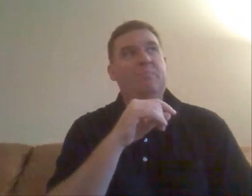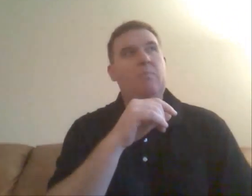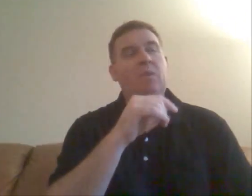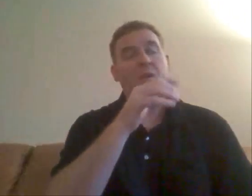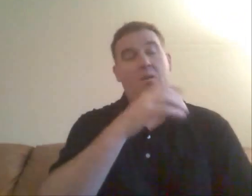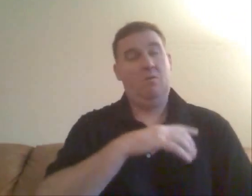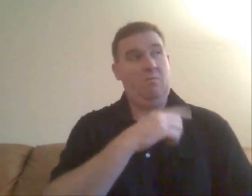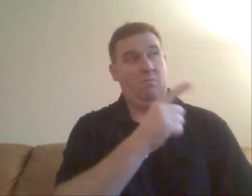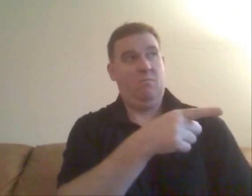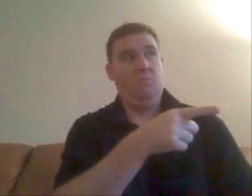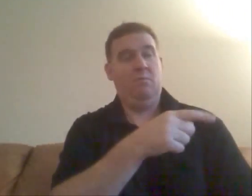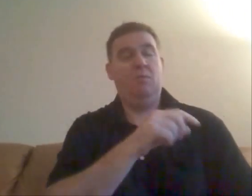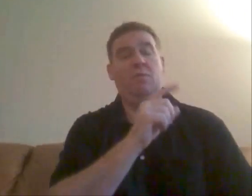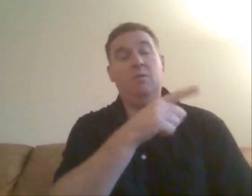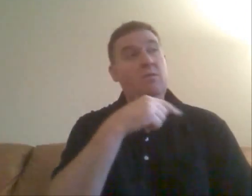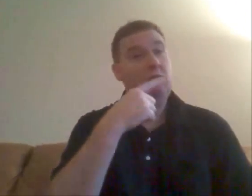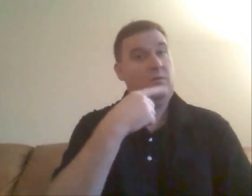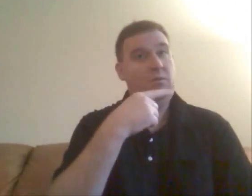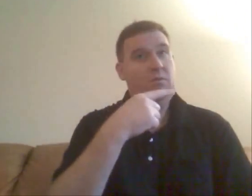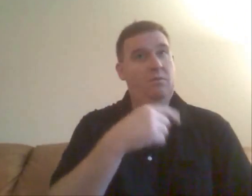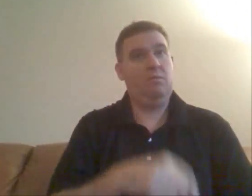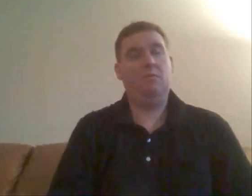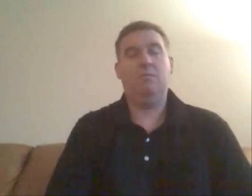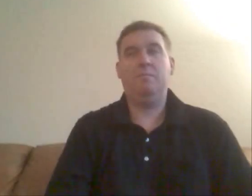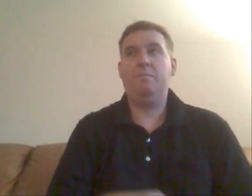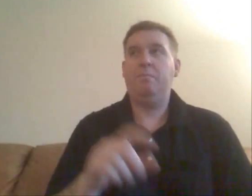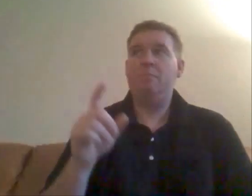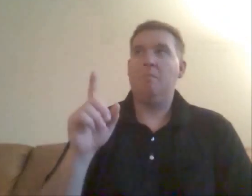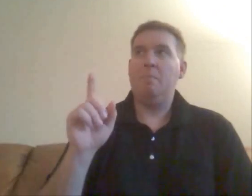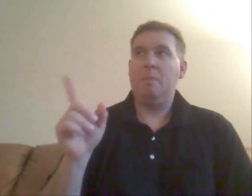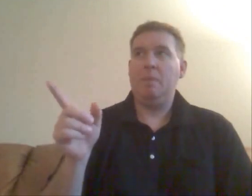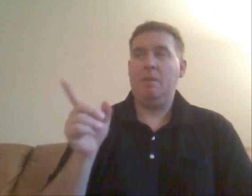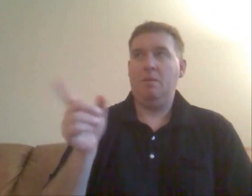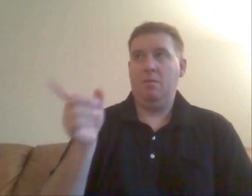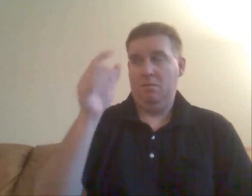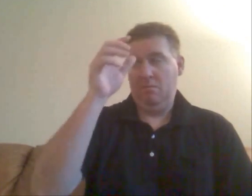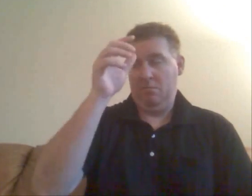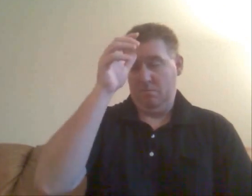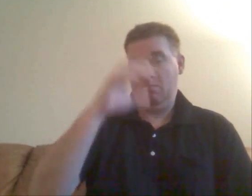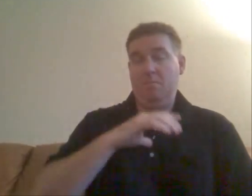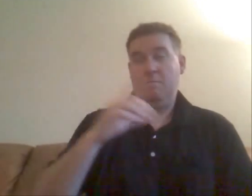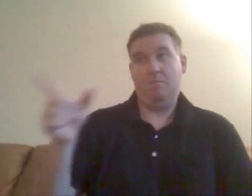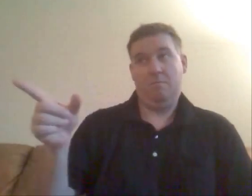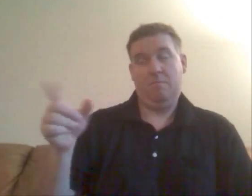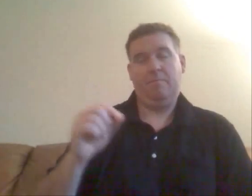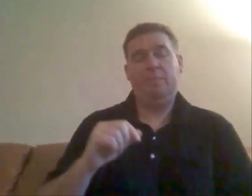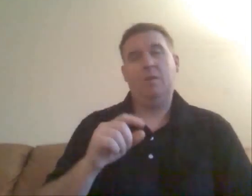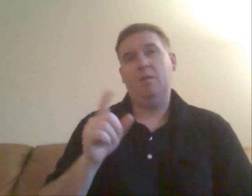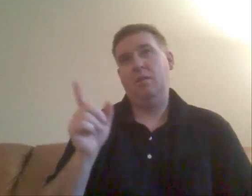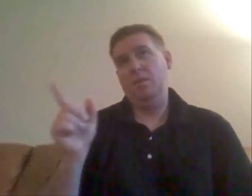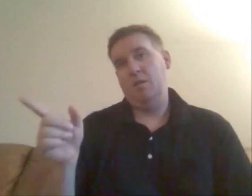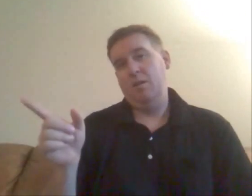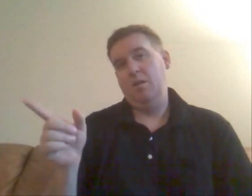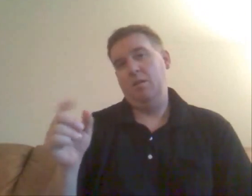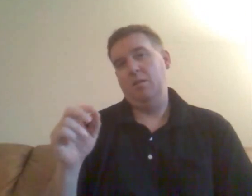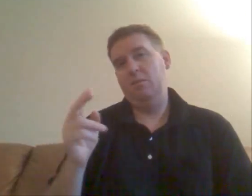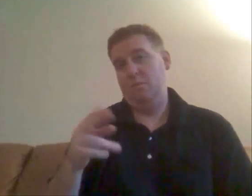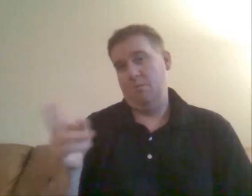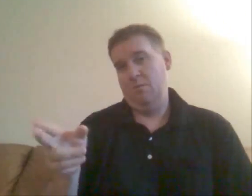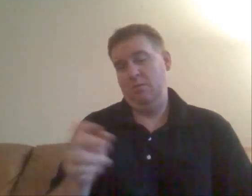The woman is hearing, the man is hard of hearing.